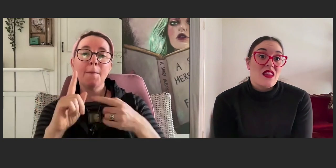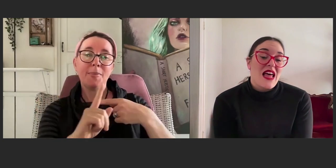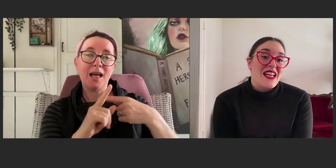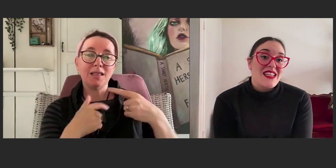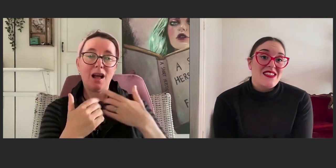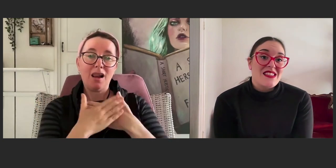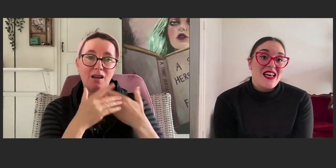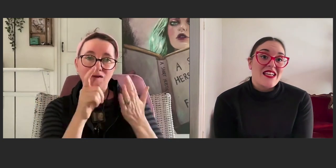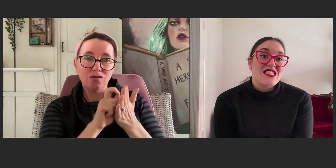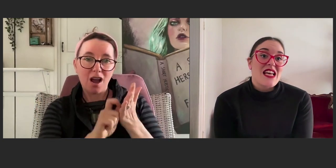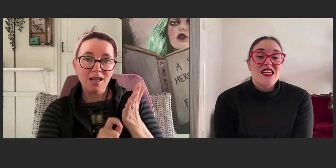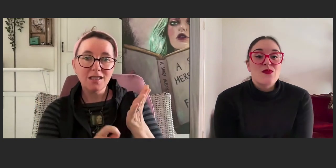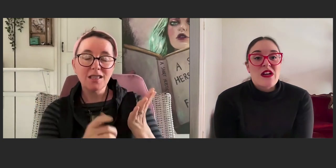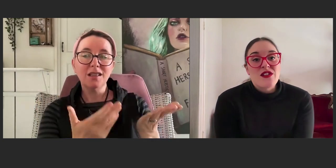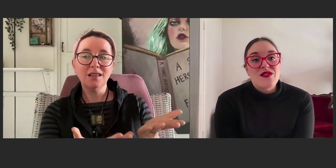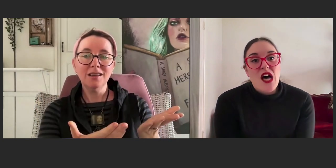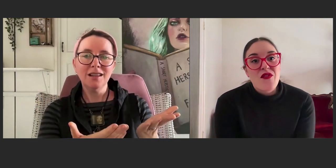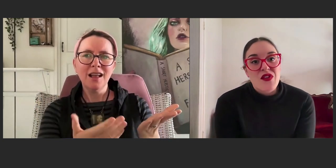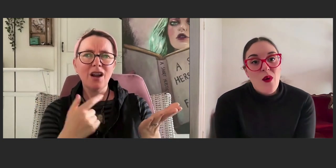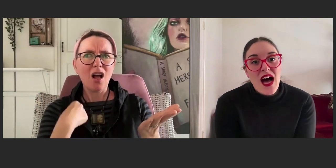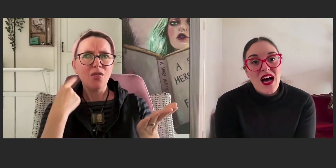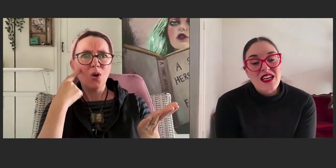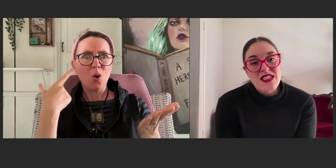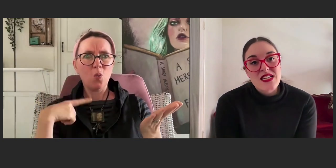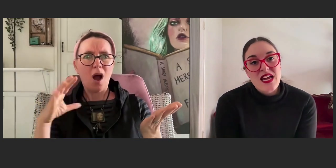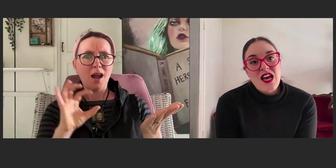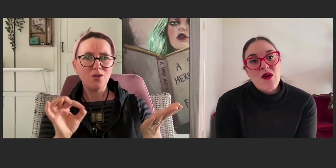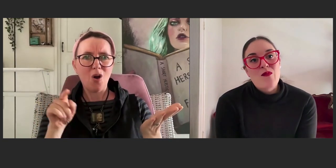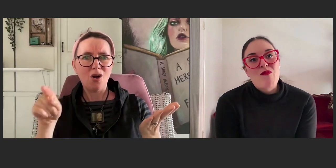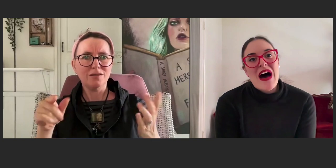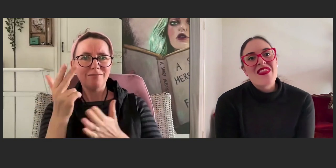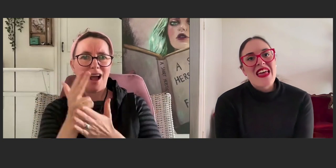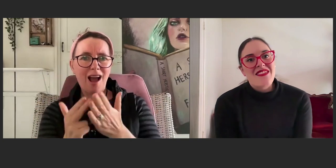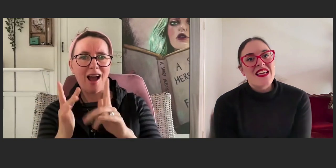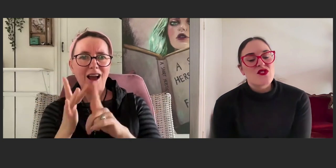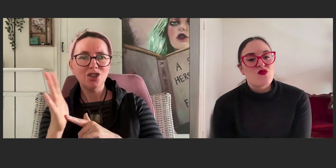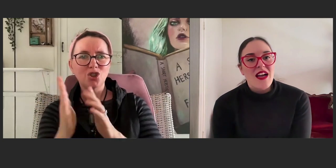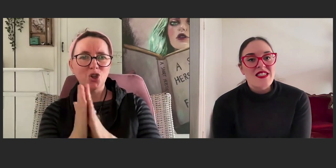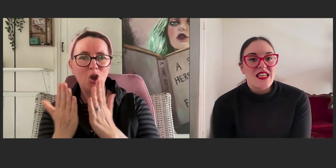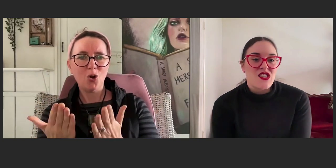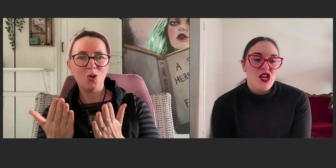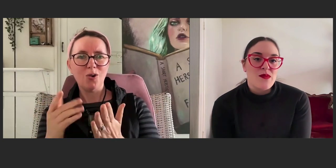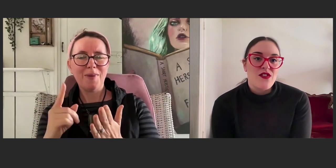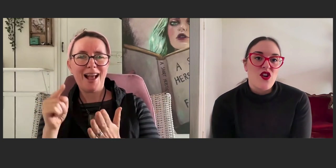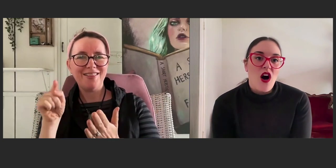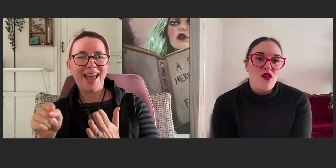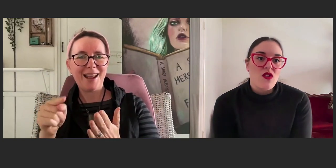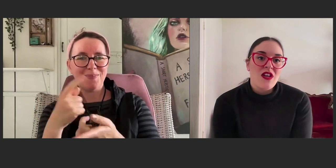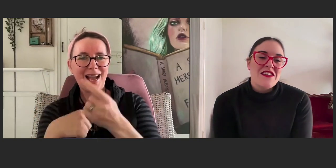that an expression of self through art, but then there's writing in terms of a novel.